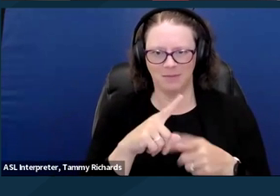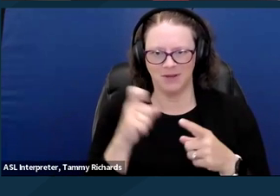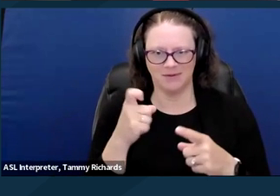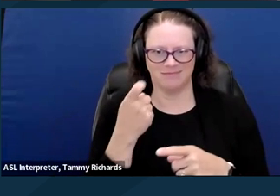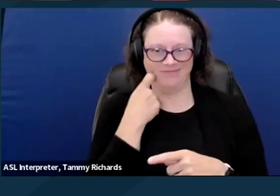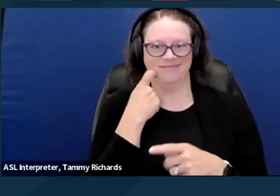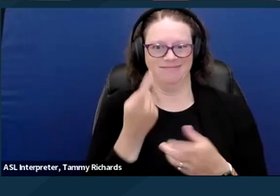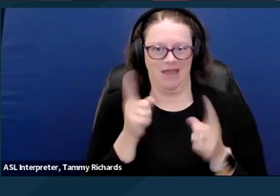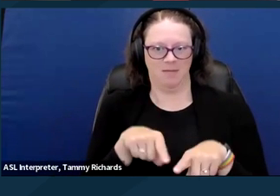Next slide please.